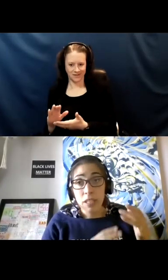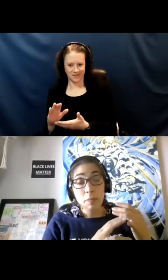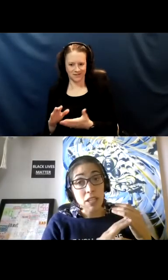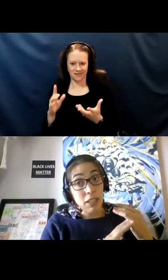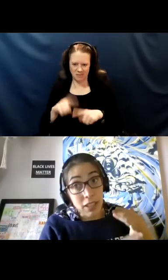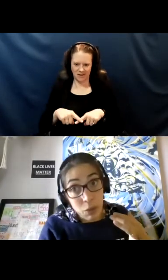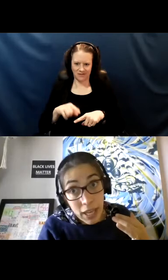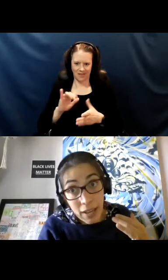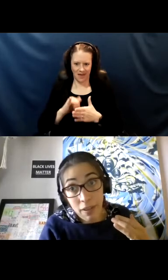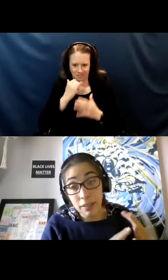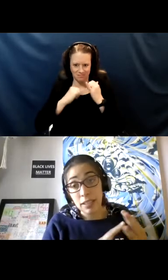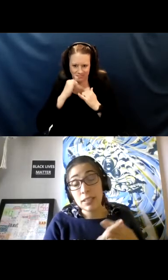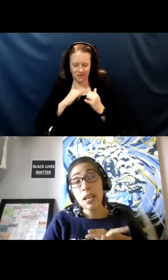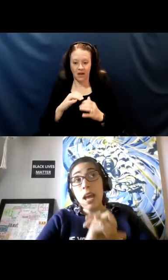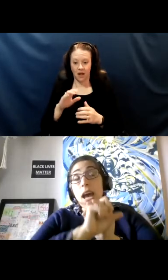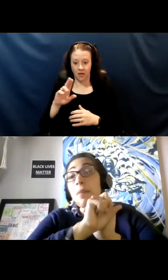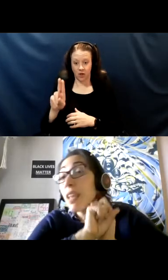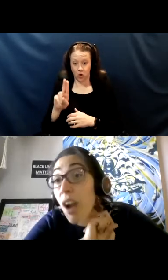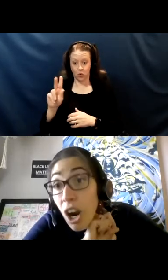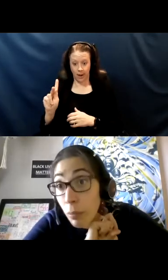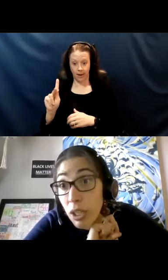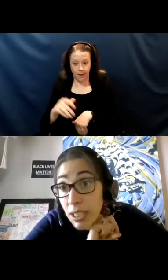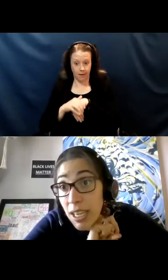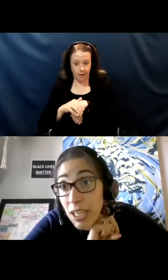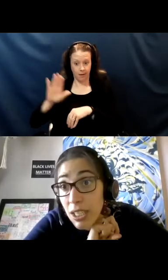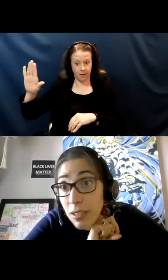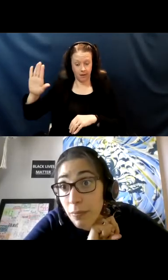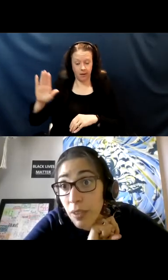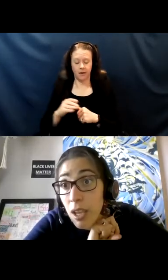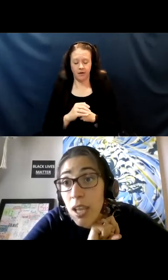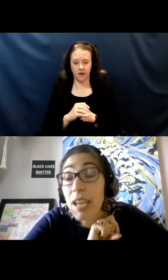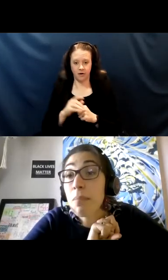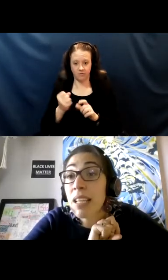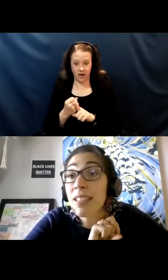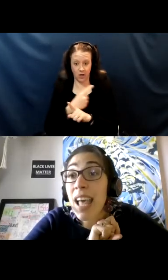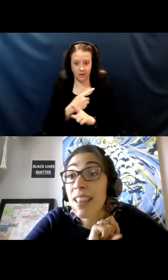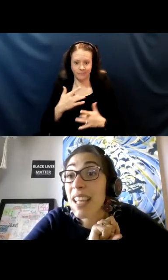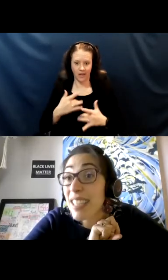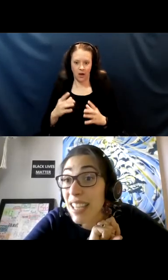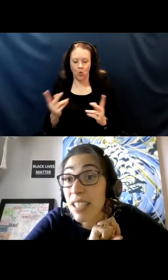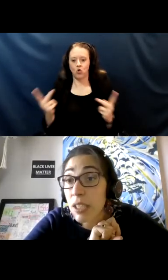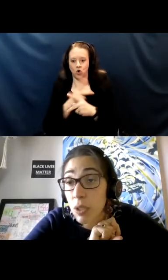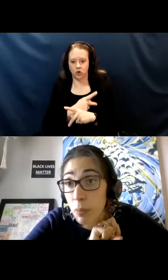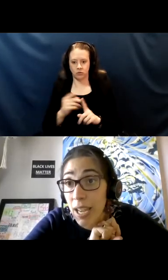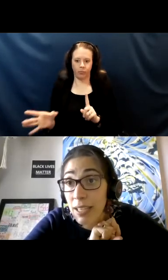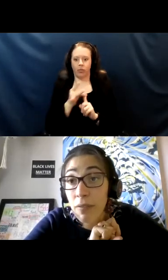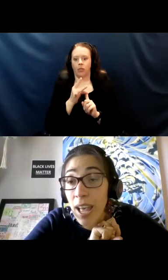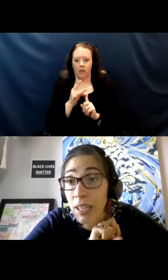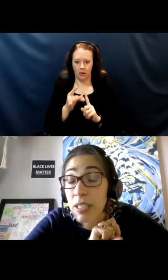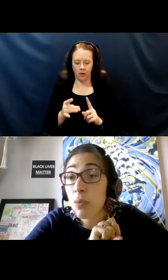especially the UK variant they are more contagious. It means that it's easier to spread the virus